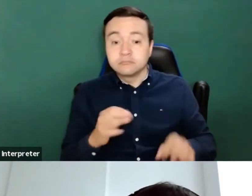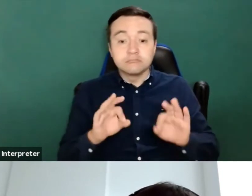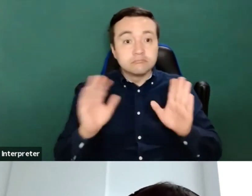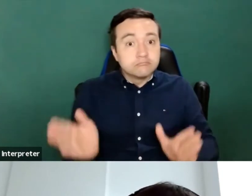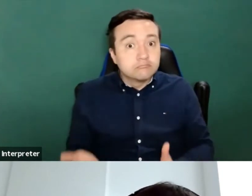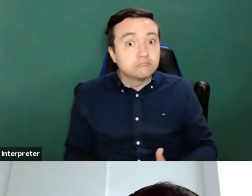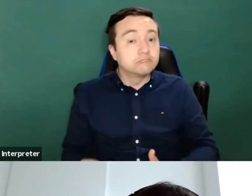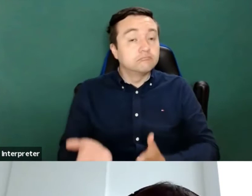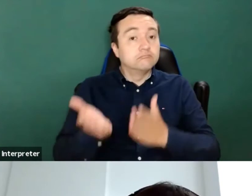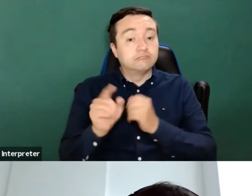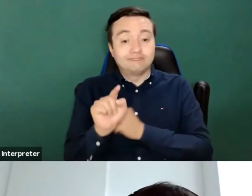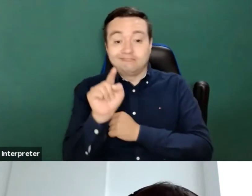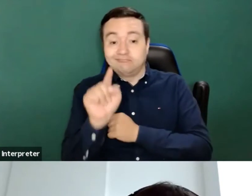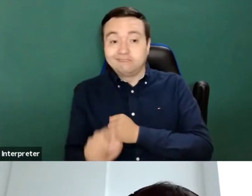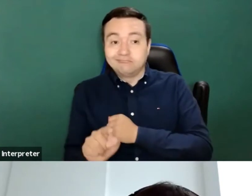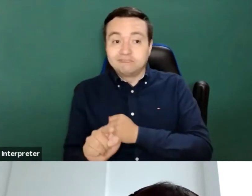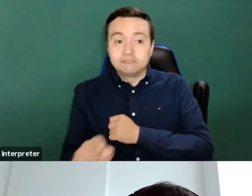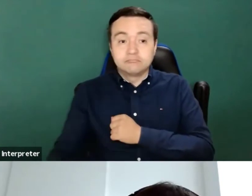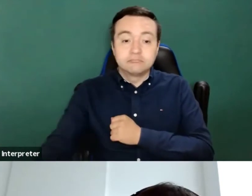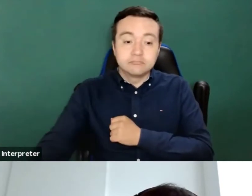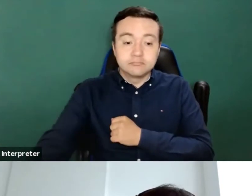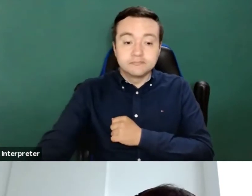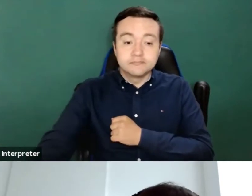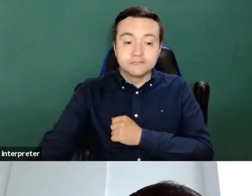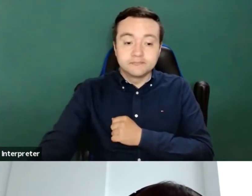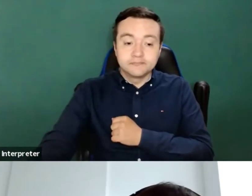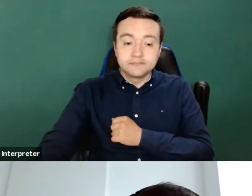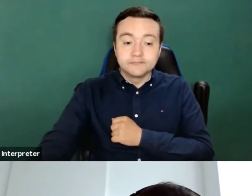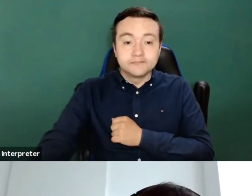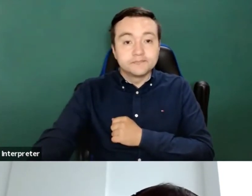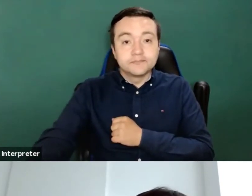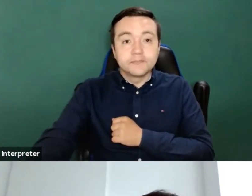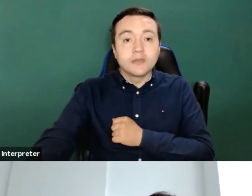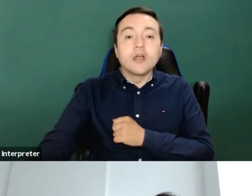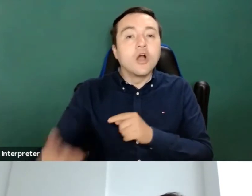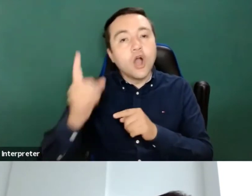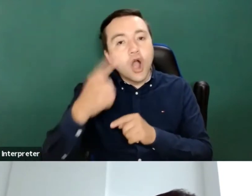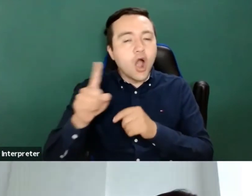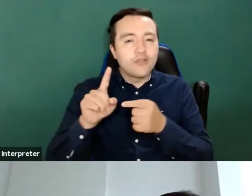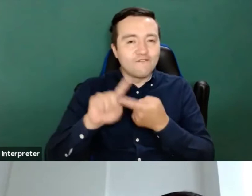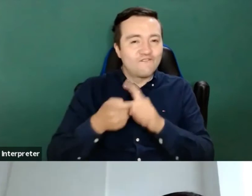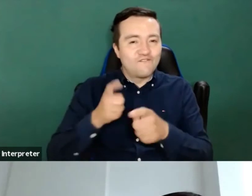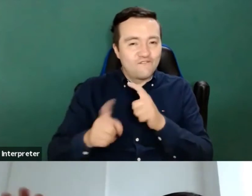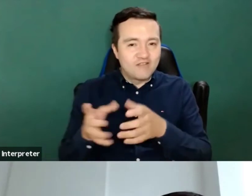We have the my other very nice friend the facilitator and Radek permit check from the